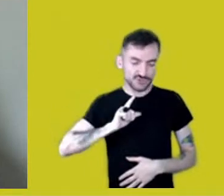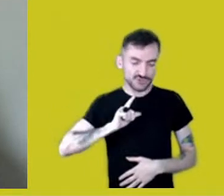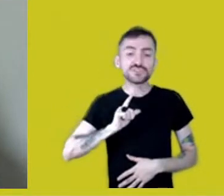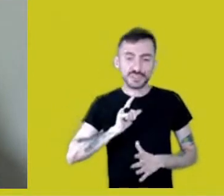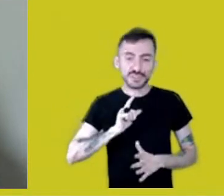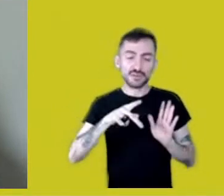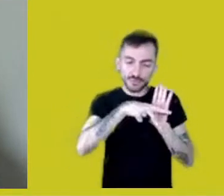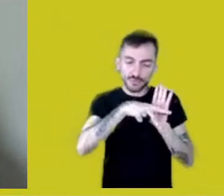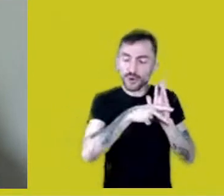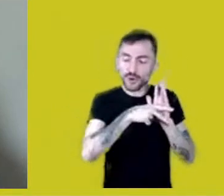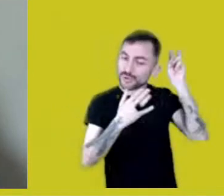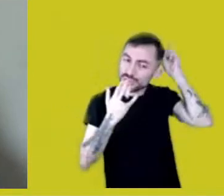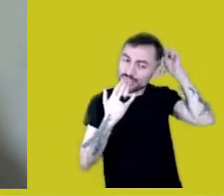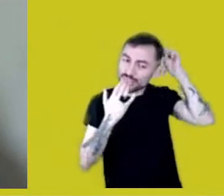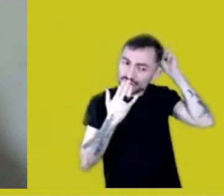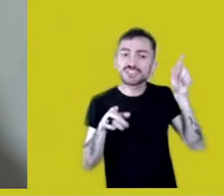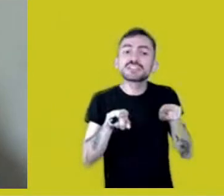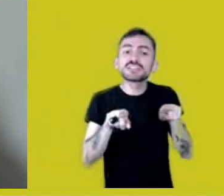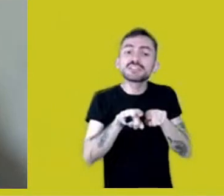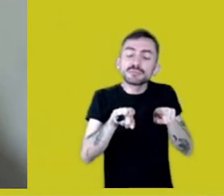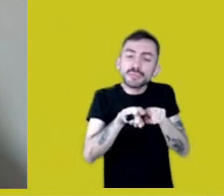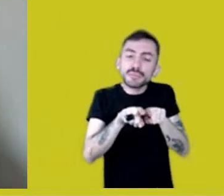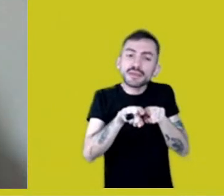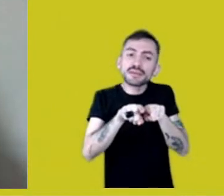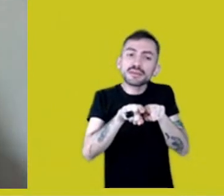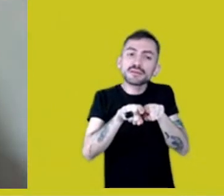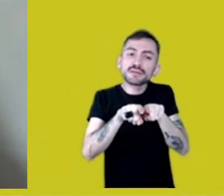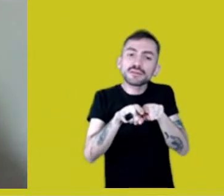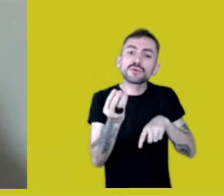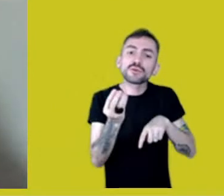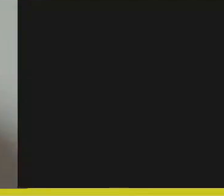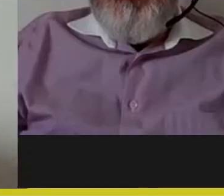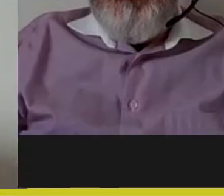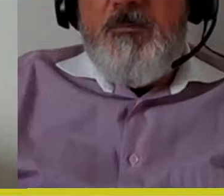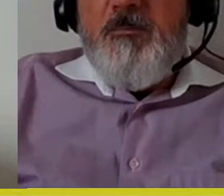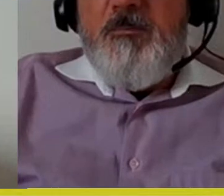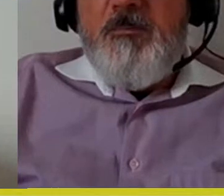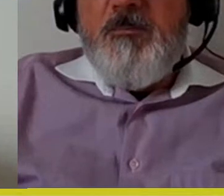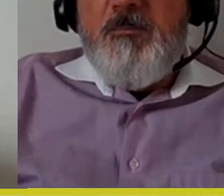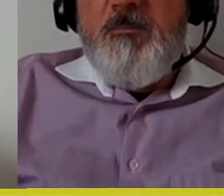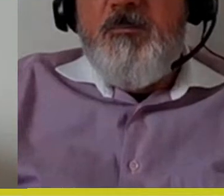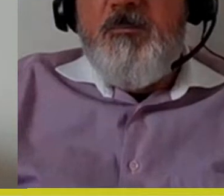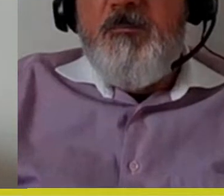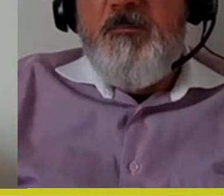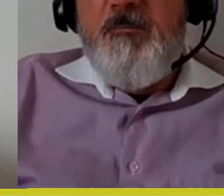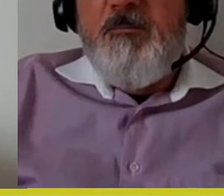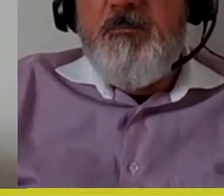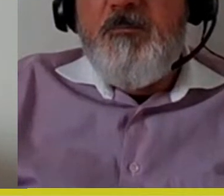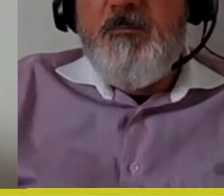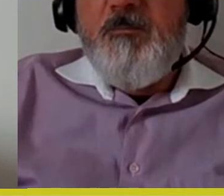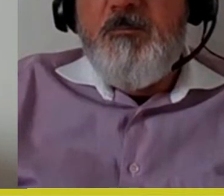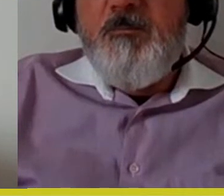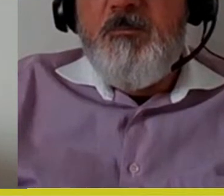and some influences from European culture interfere as well.